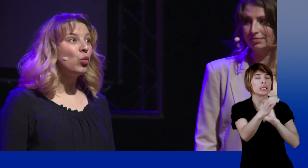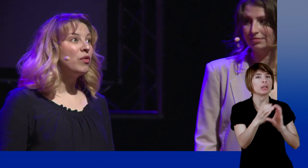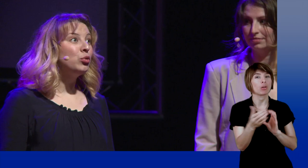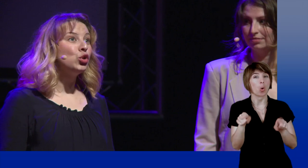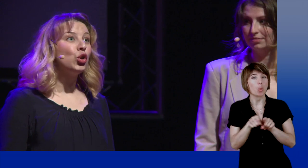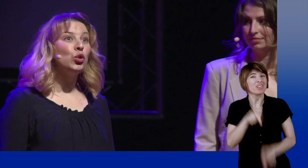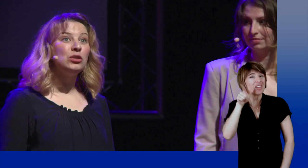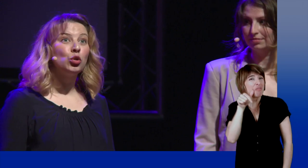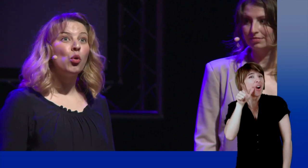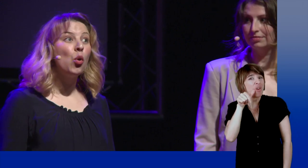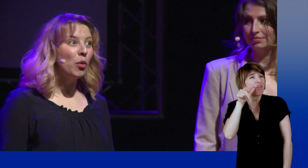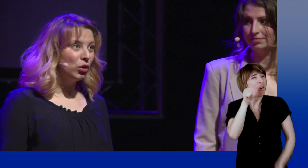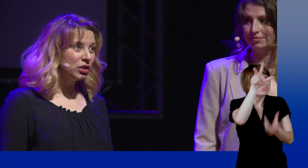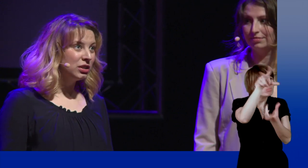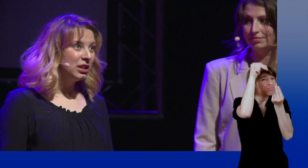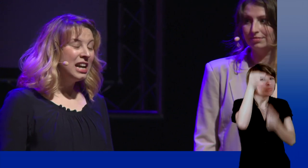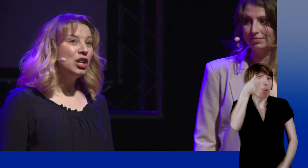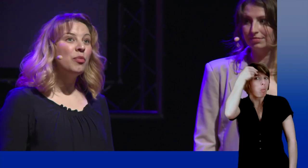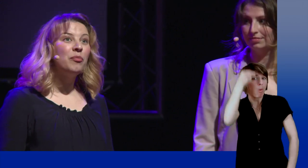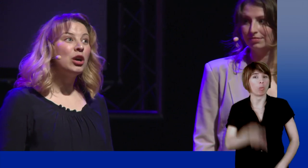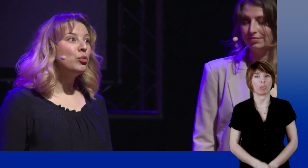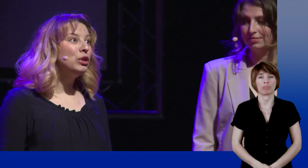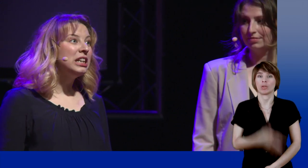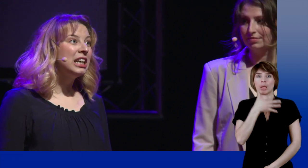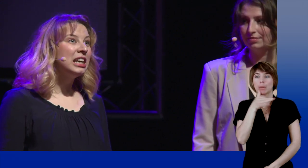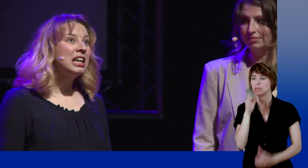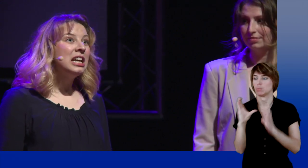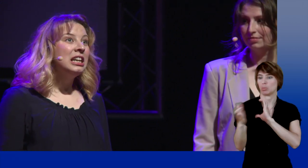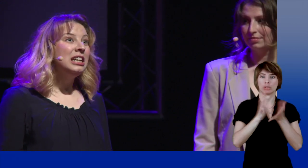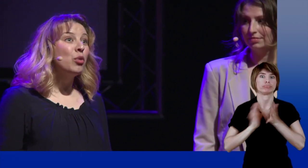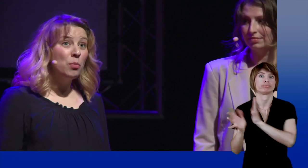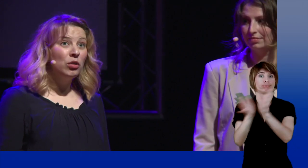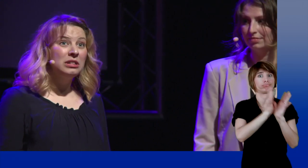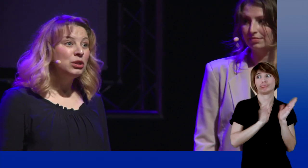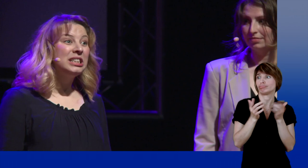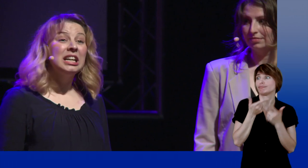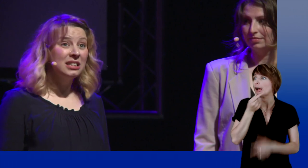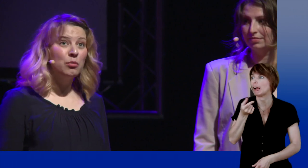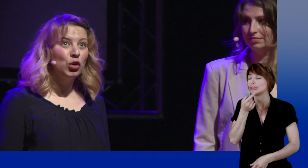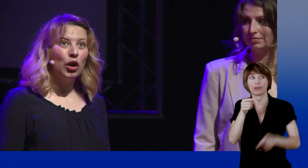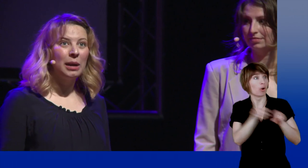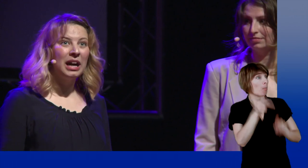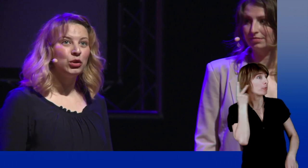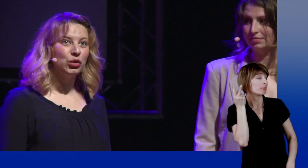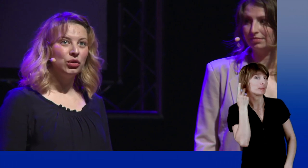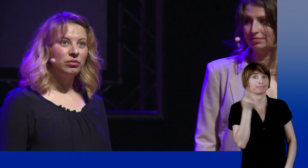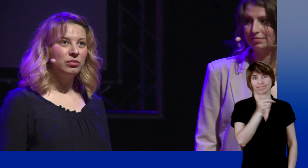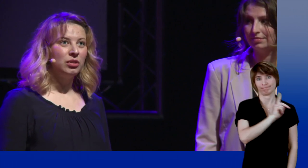They need three times the time others need to understand. They can't communicate freely as easy as their hearing schoolmates.